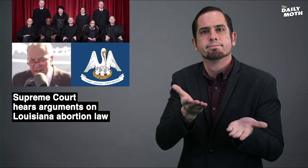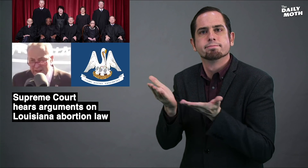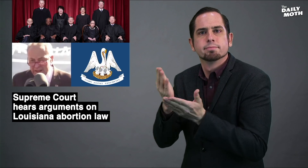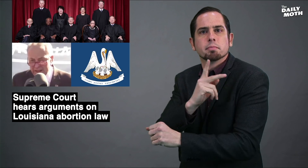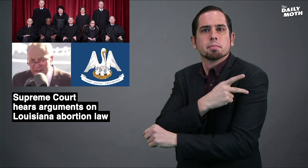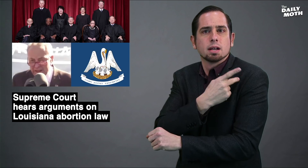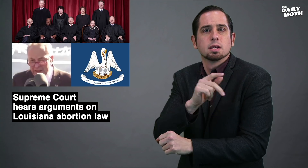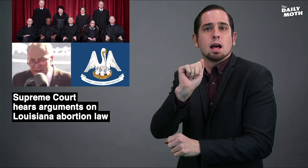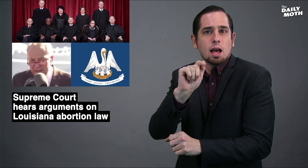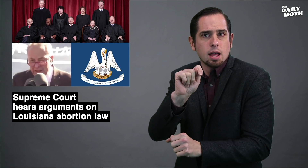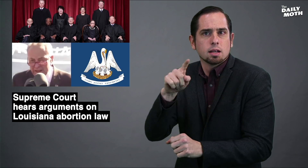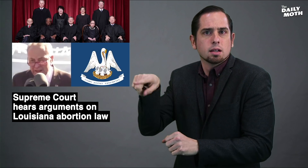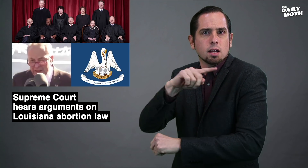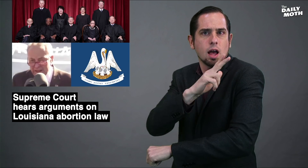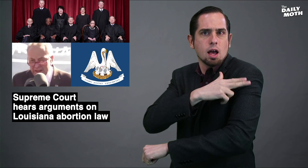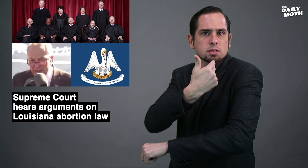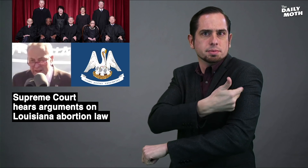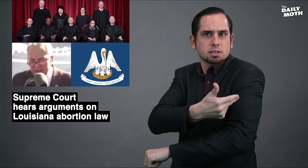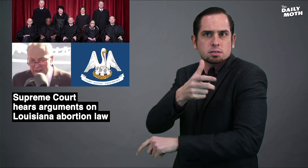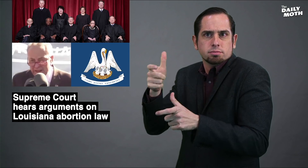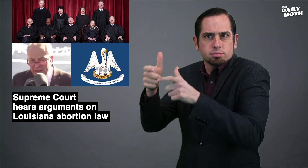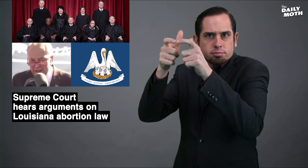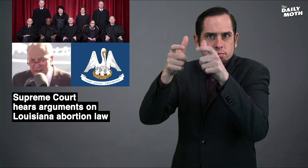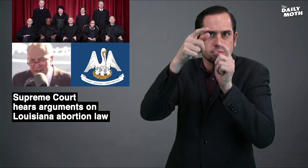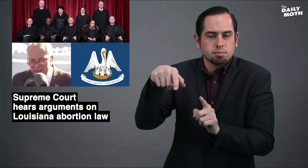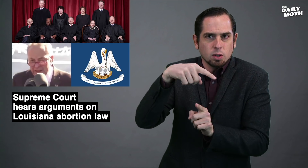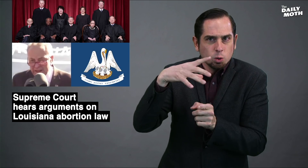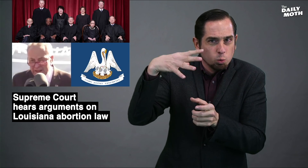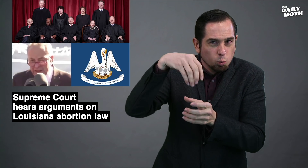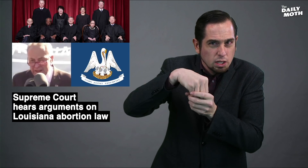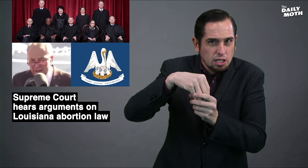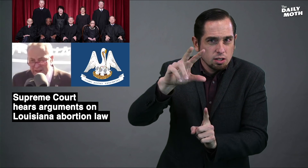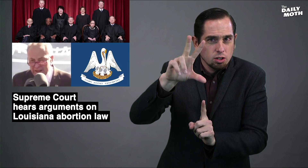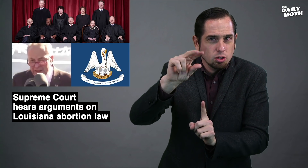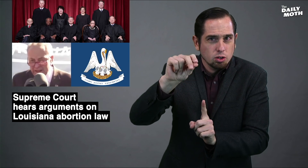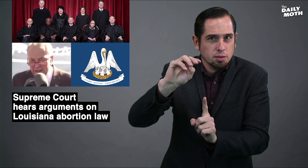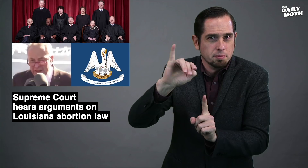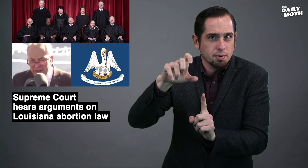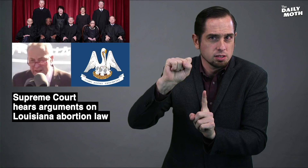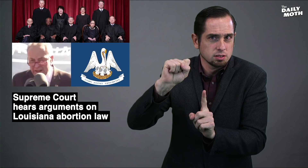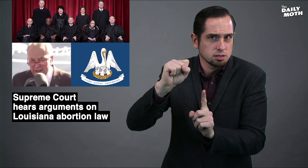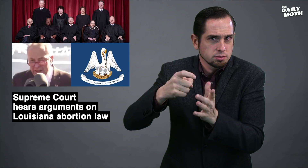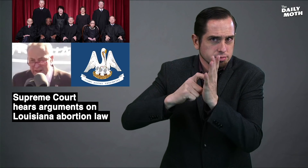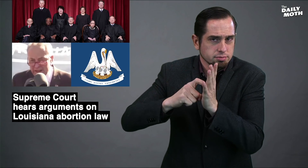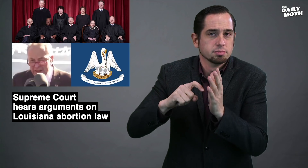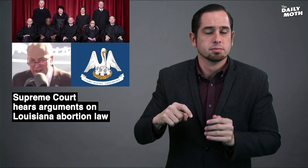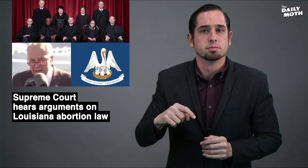admit patients at hospitals within 30 miles.